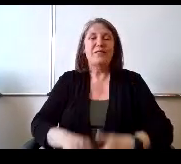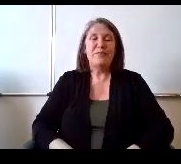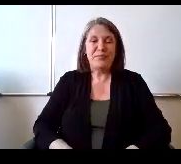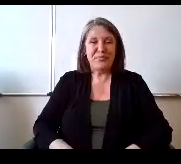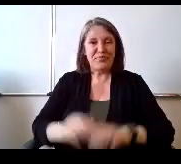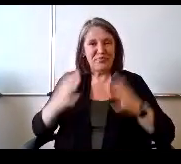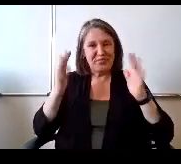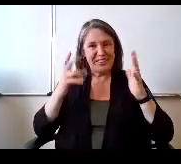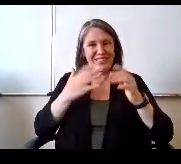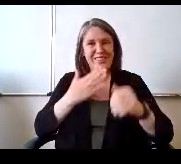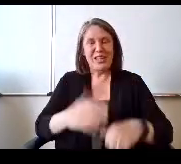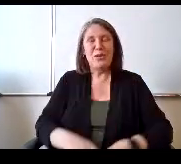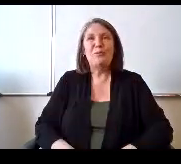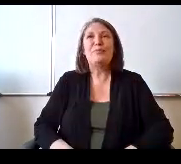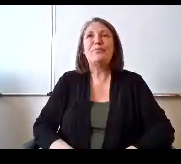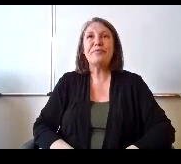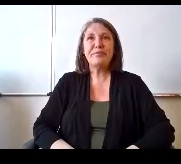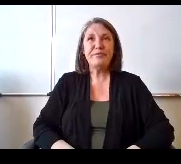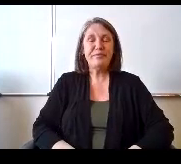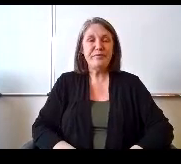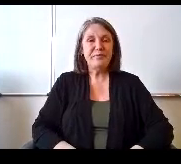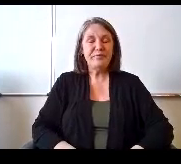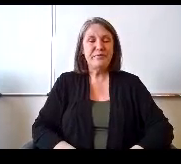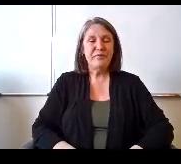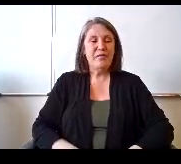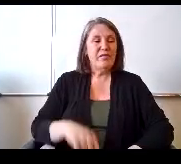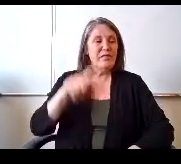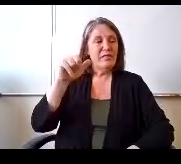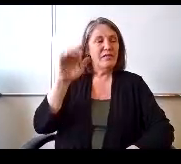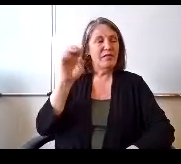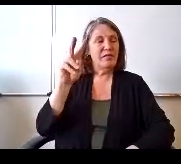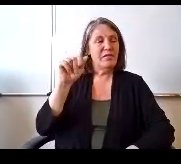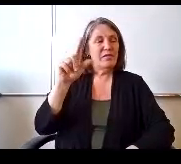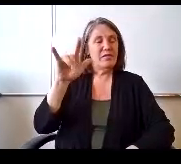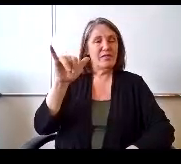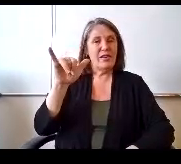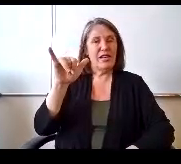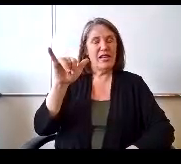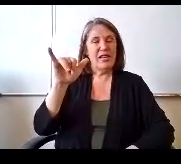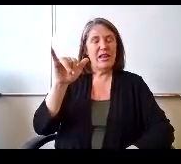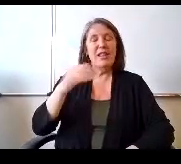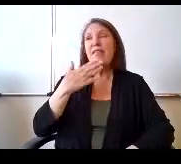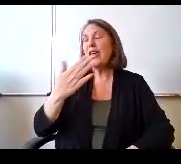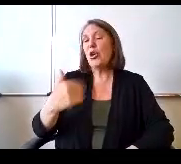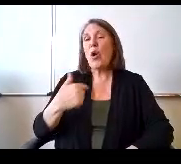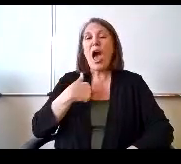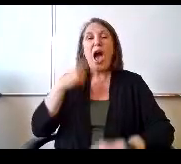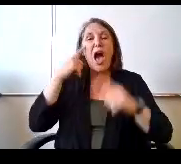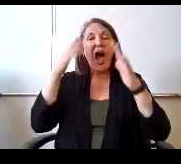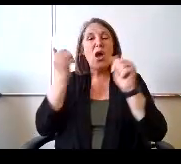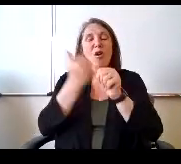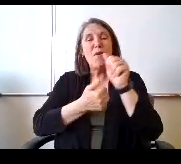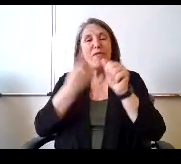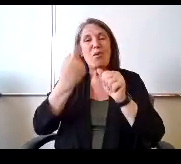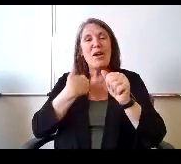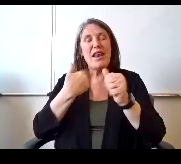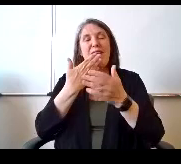Thank you, thank you Mr Timmy, Mr Lavalley. Thank you, Miss Reynolds. I hope everyone had a good relaxing spring break.